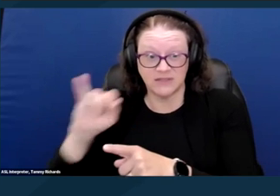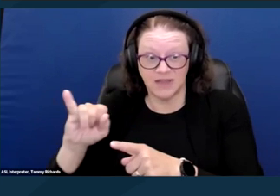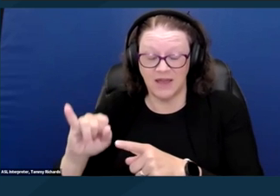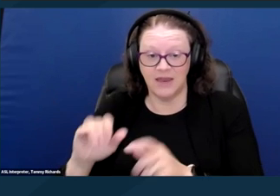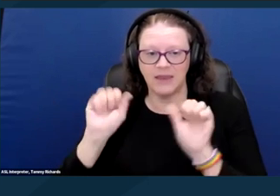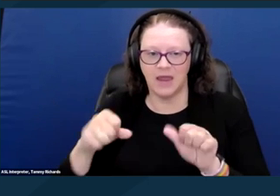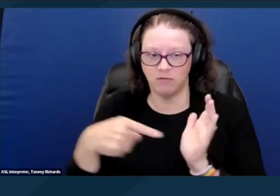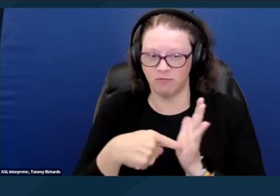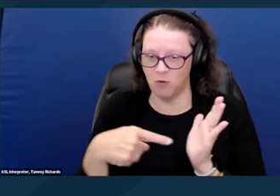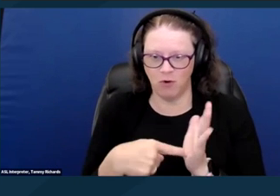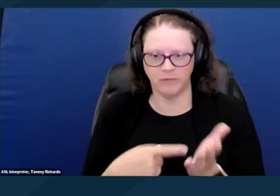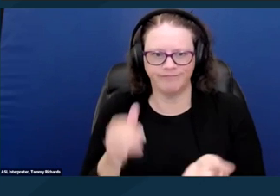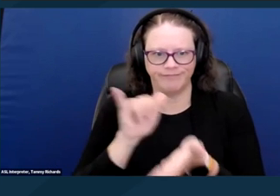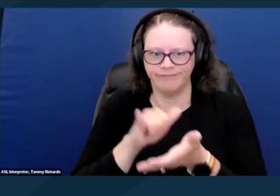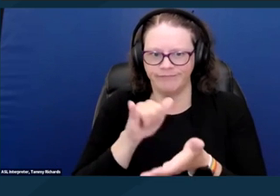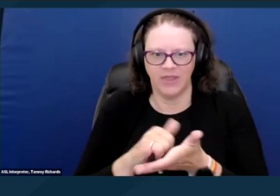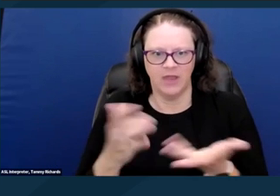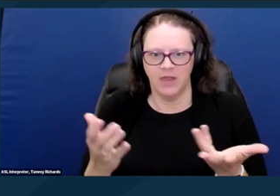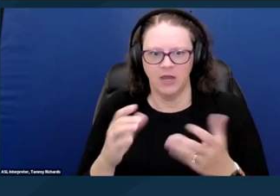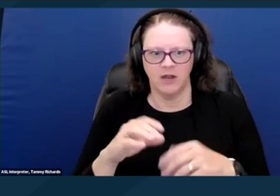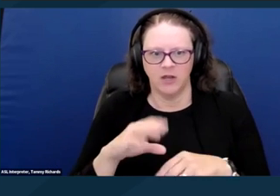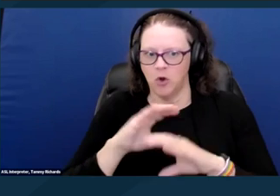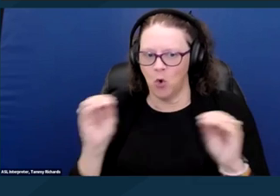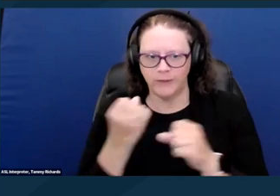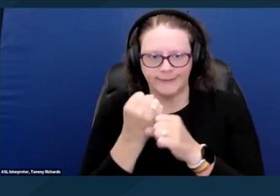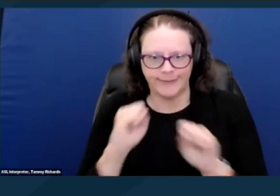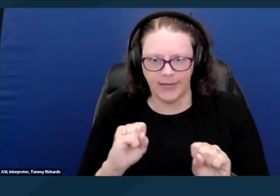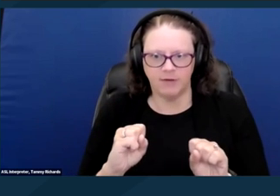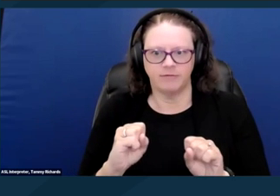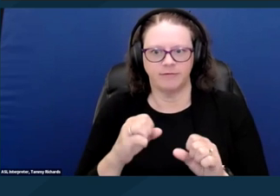And in fact, if you look at their data on their website,